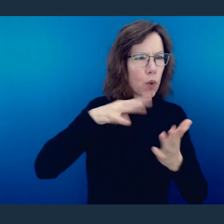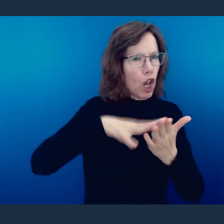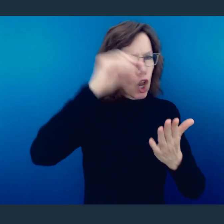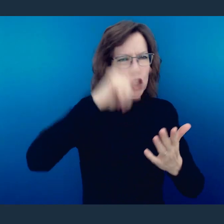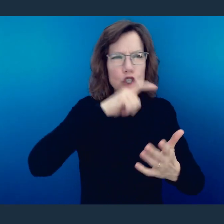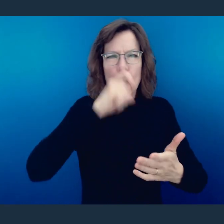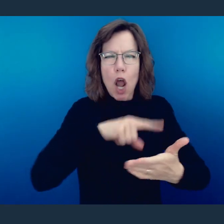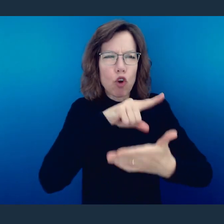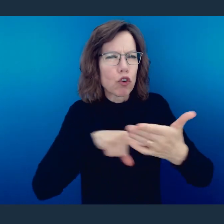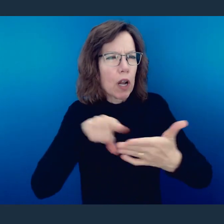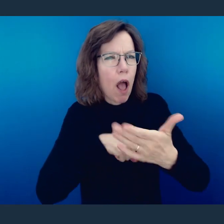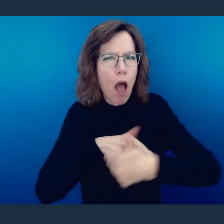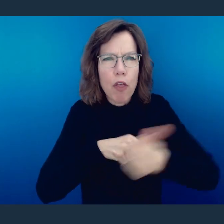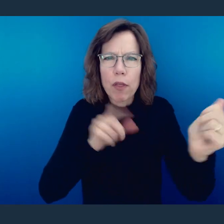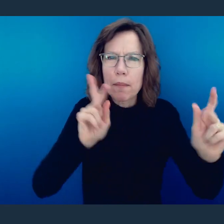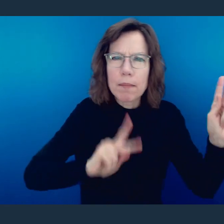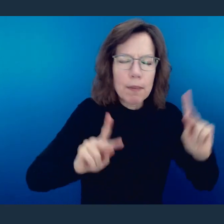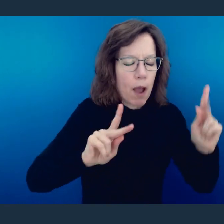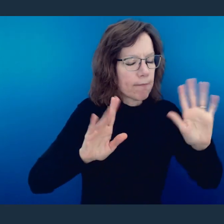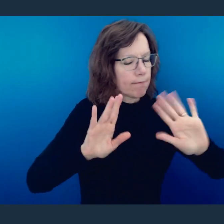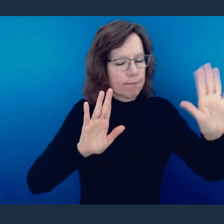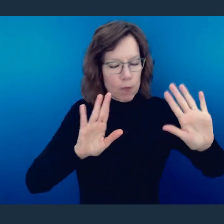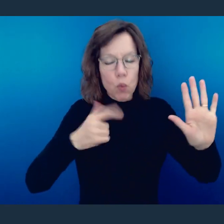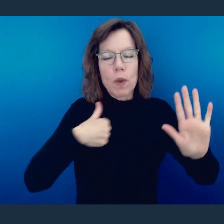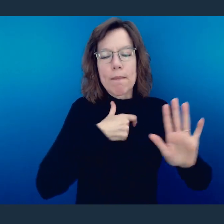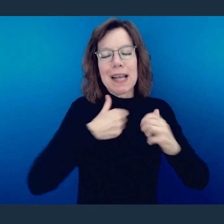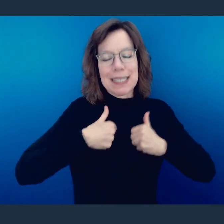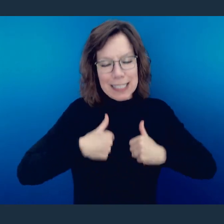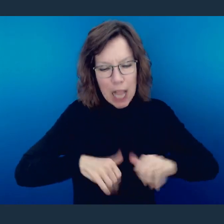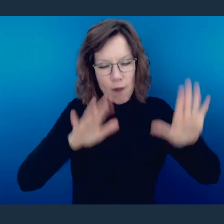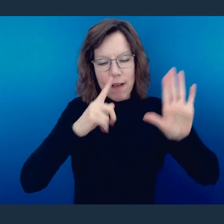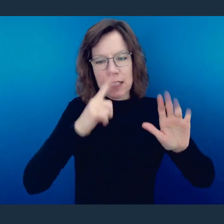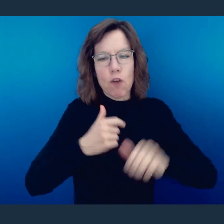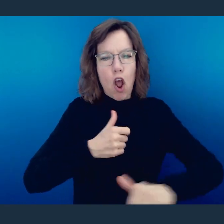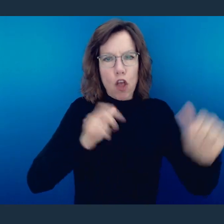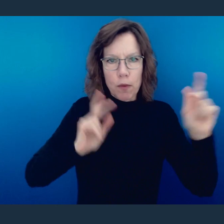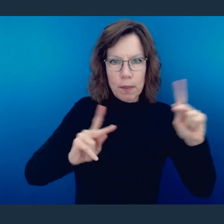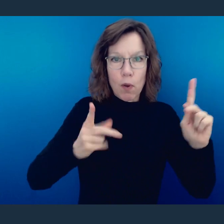not to be so critical of one another, that we also learn to be sacrificial to one another,